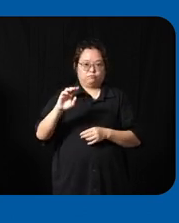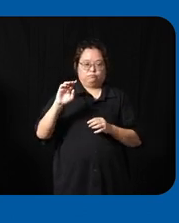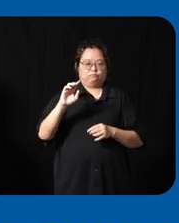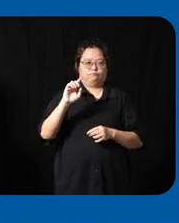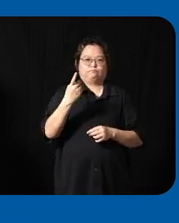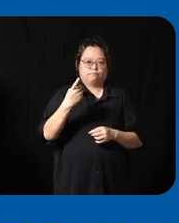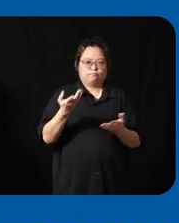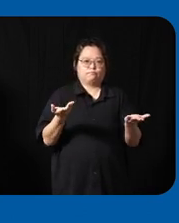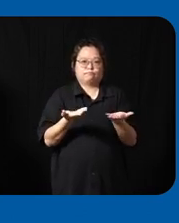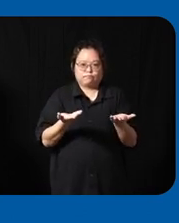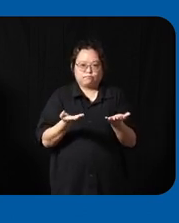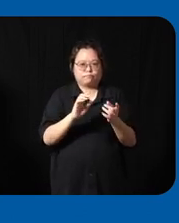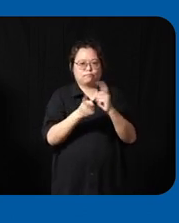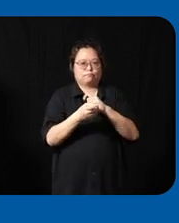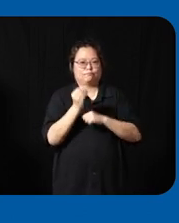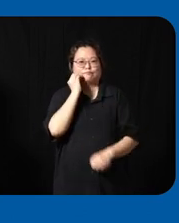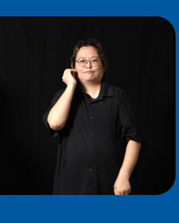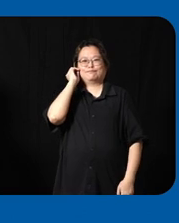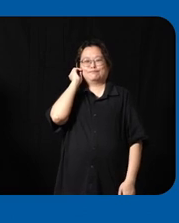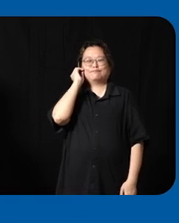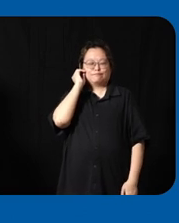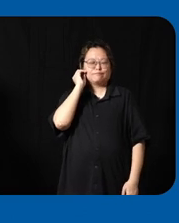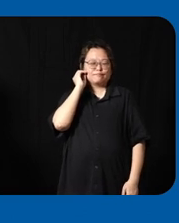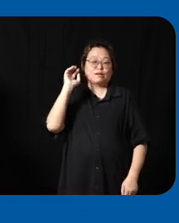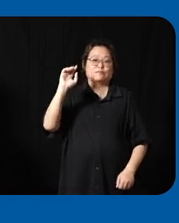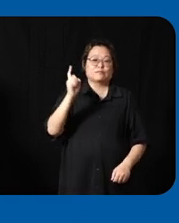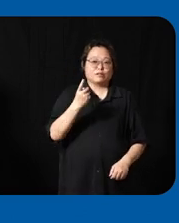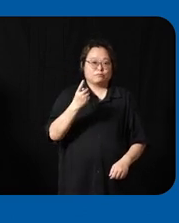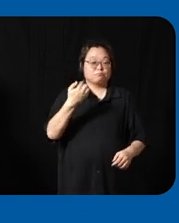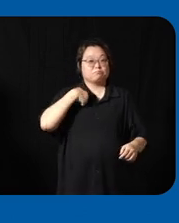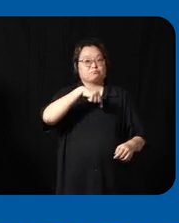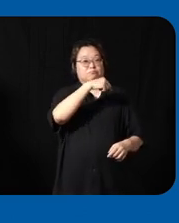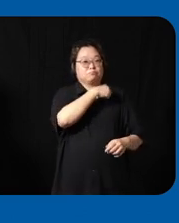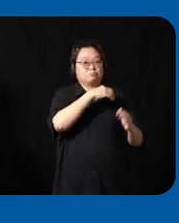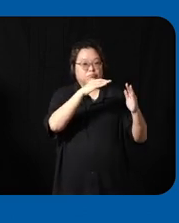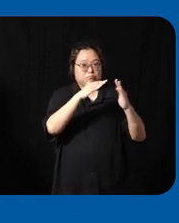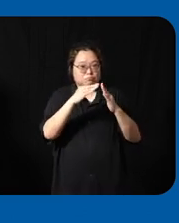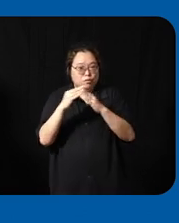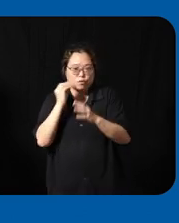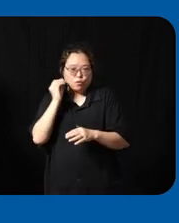know uh change begins at home so first we need to put our house in order uh which is why the first